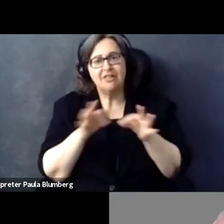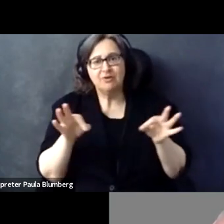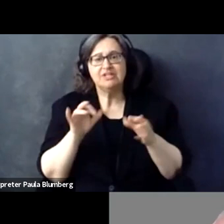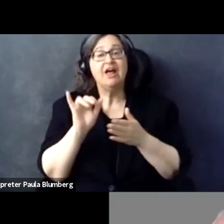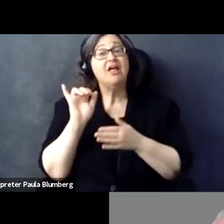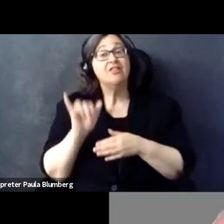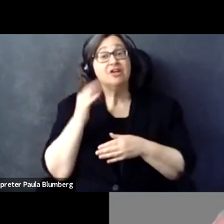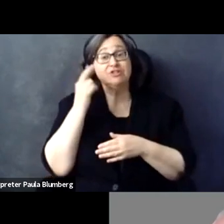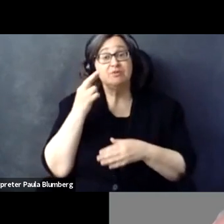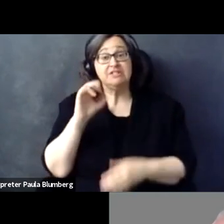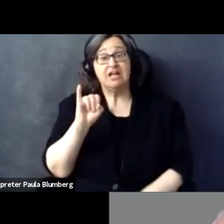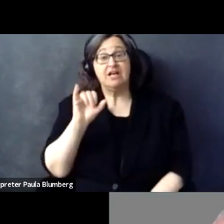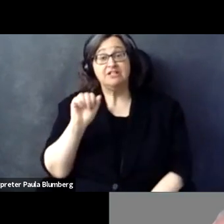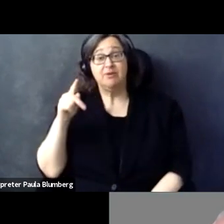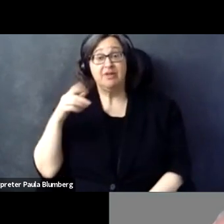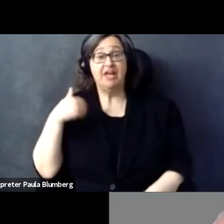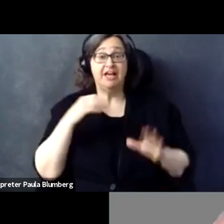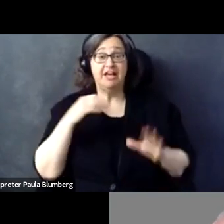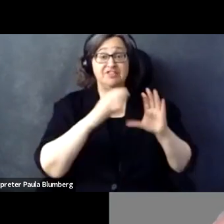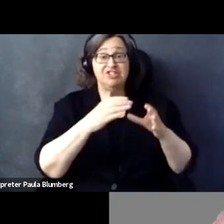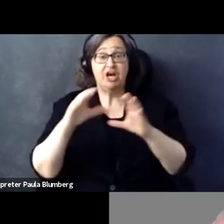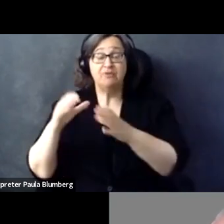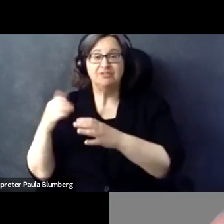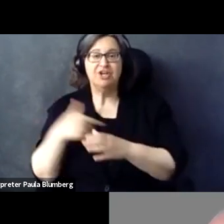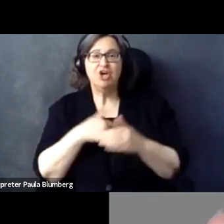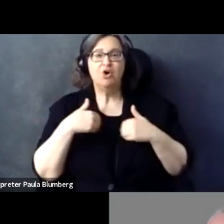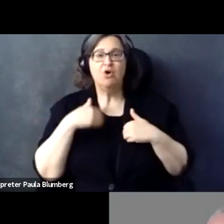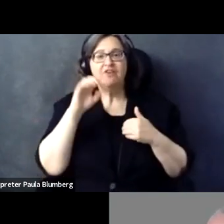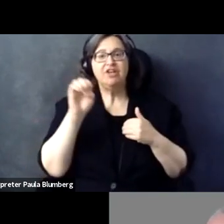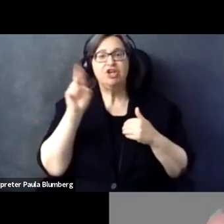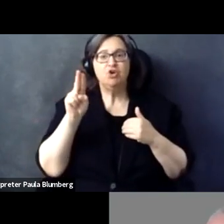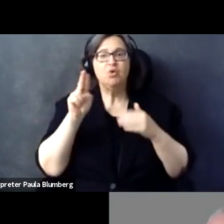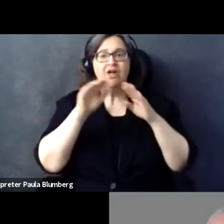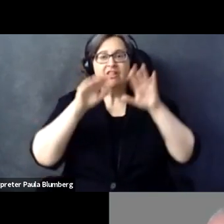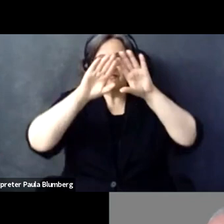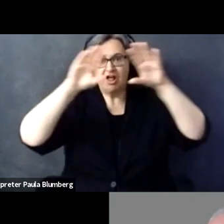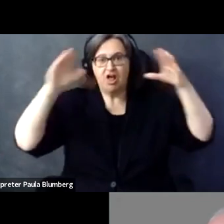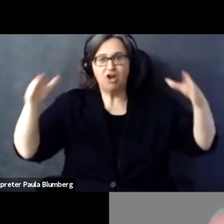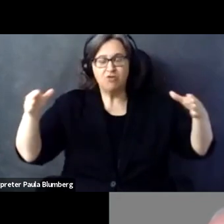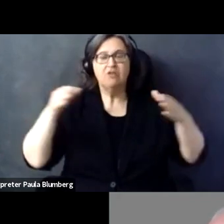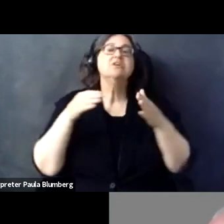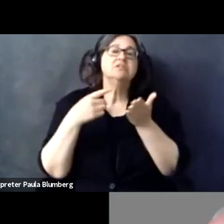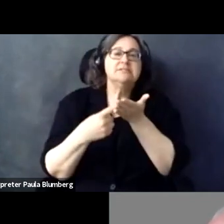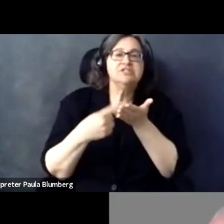European standards and they want to discuss accessibility issues in their local languages. That's why IAAP has chapters. And that's why we also have